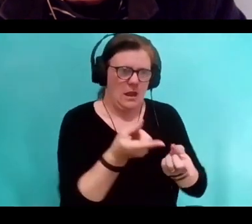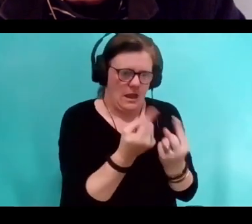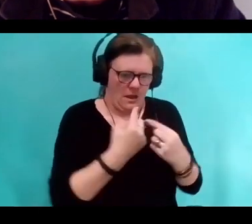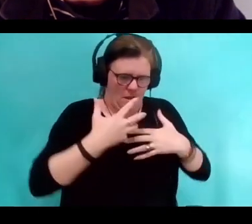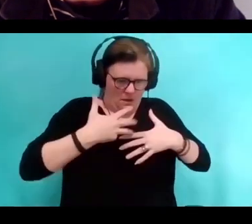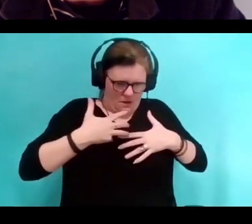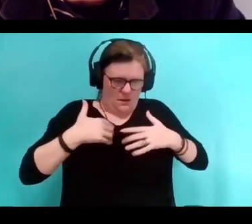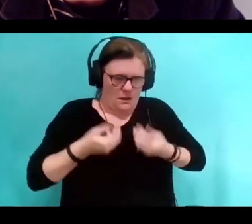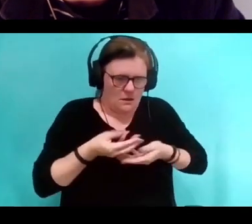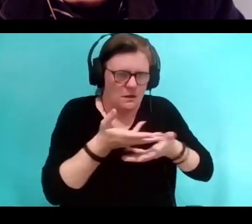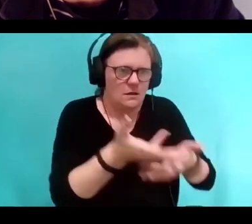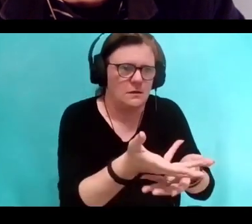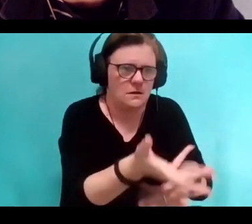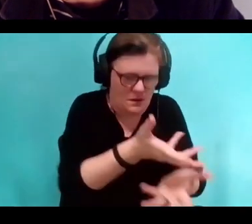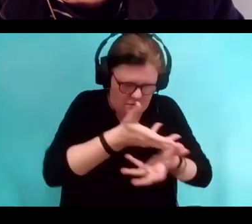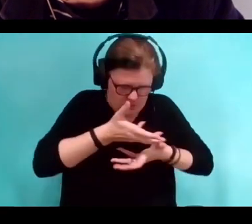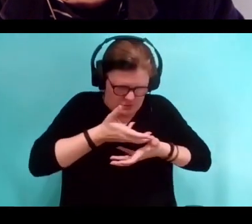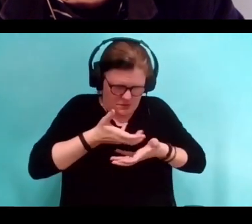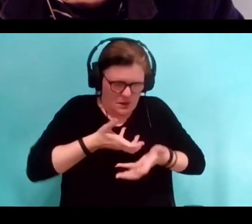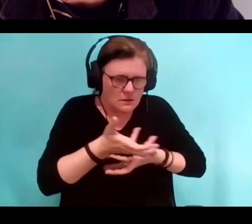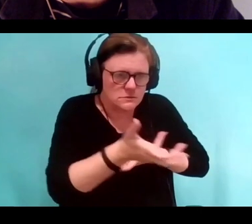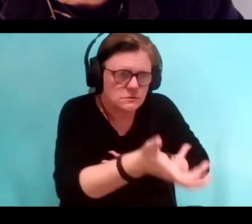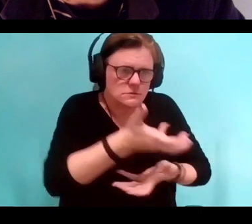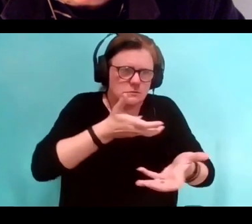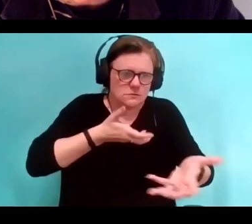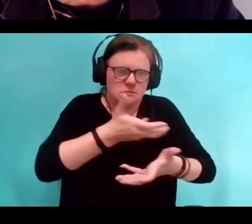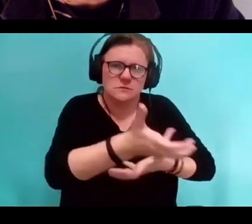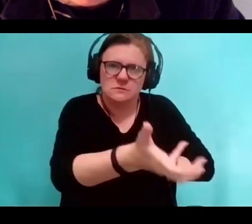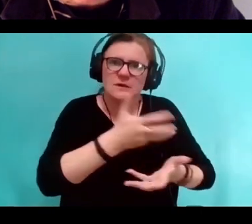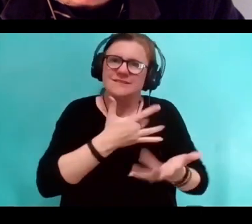particularly profound Riva, but as I perceive reality,